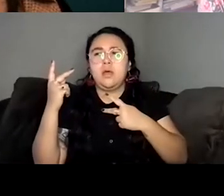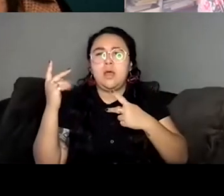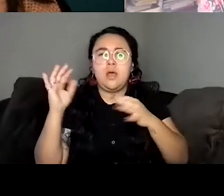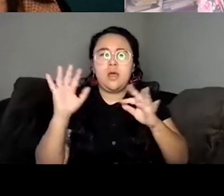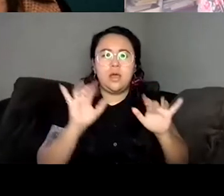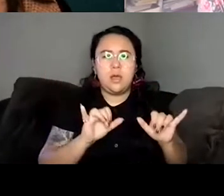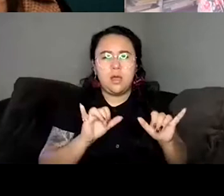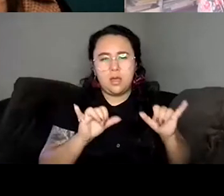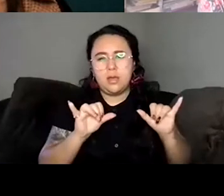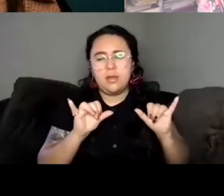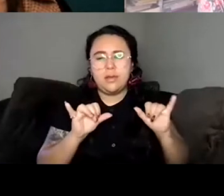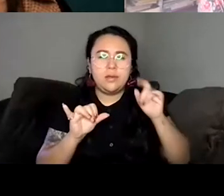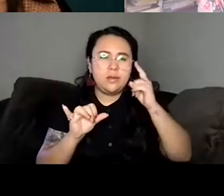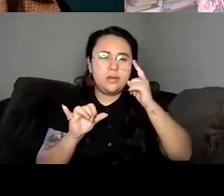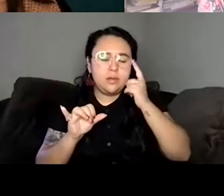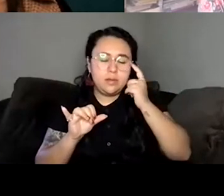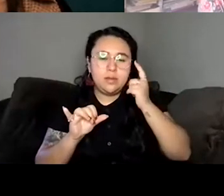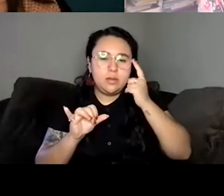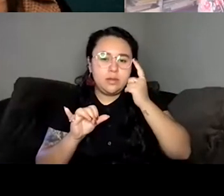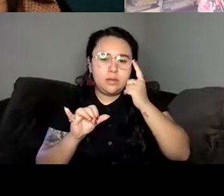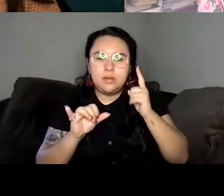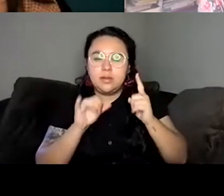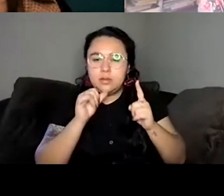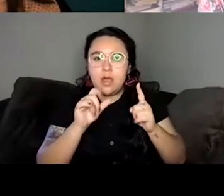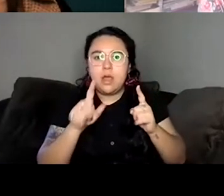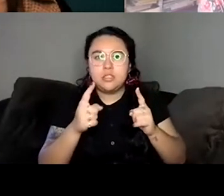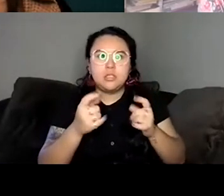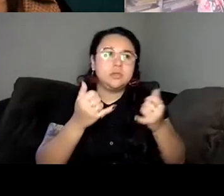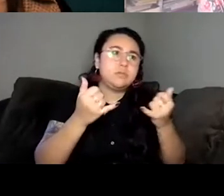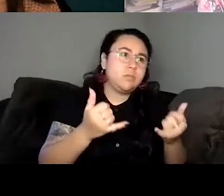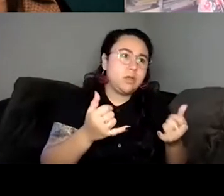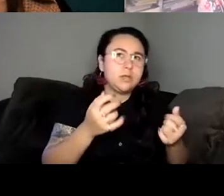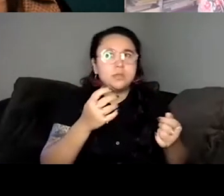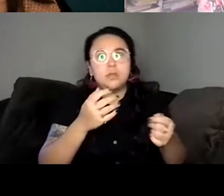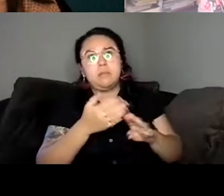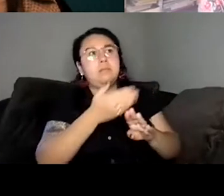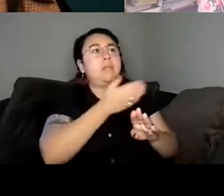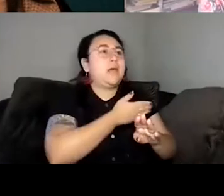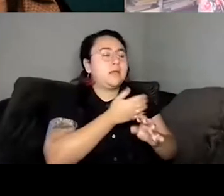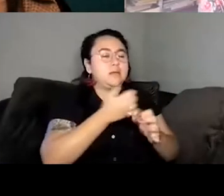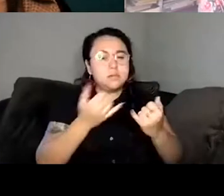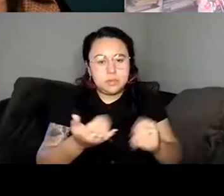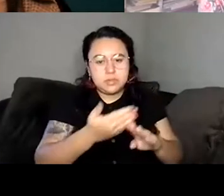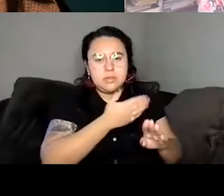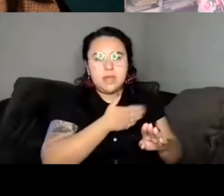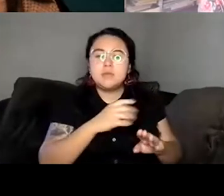past, especially sometimes if you're trying to like push that path down. So I just tried